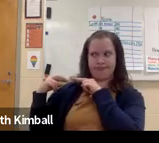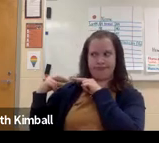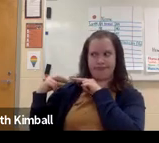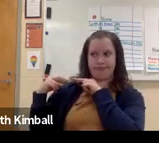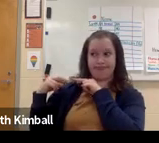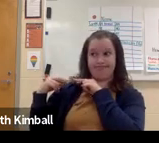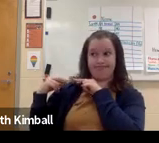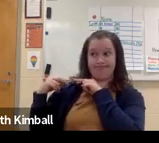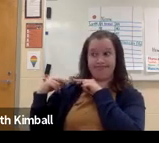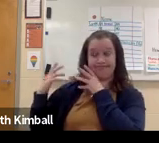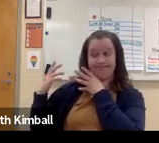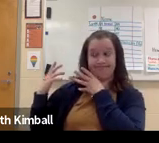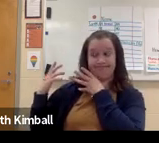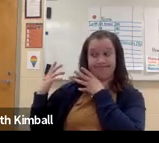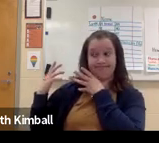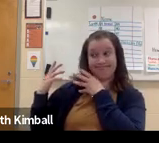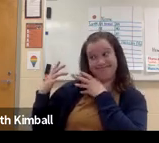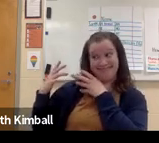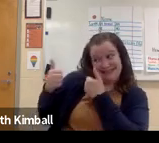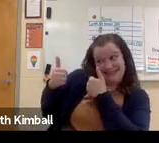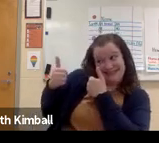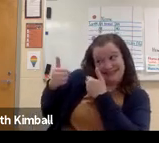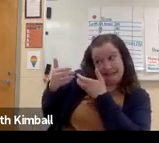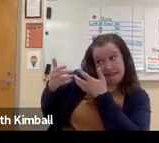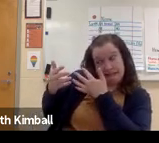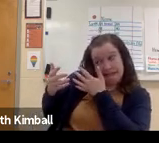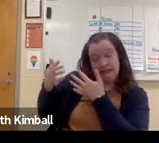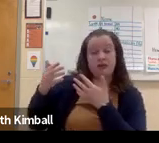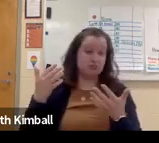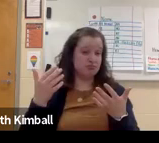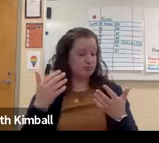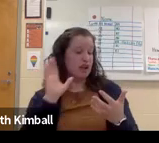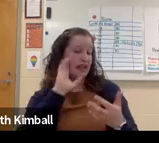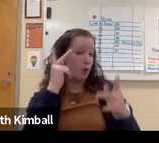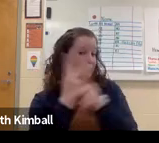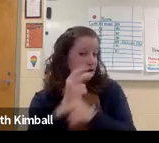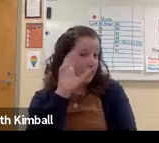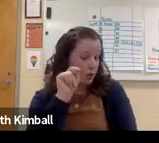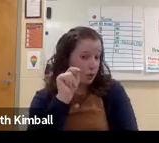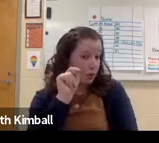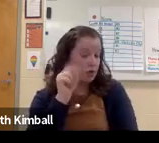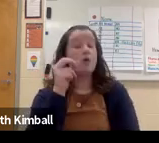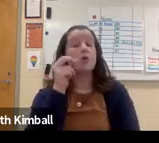and how they can learn to work together. You might see them looking at each other, making faces,